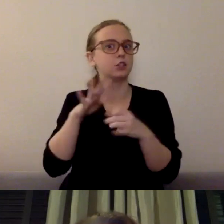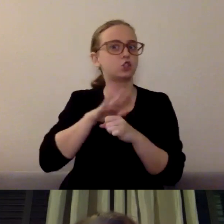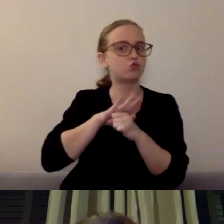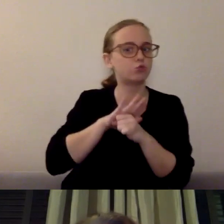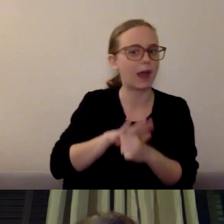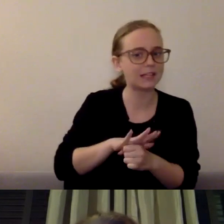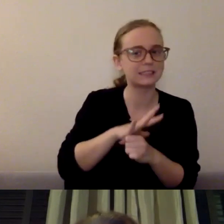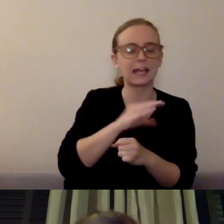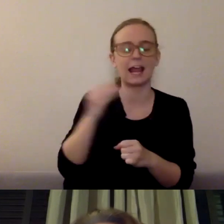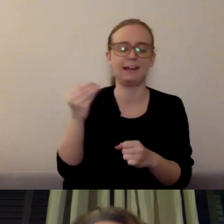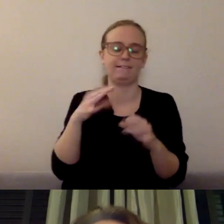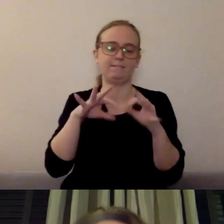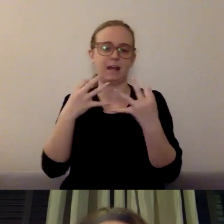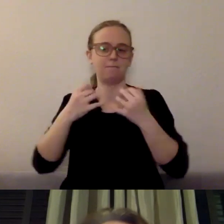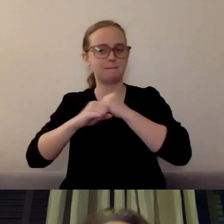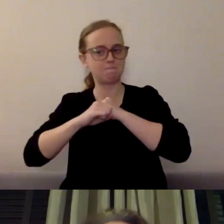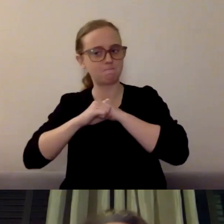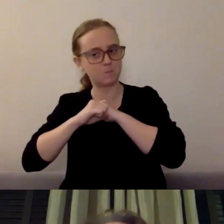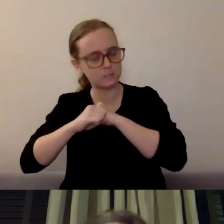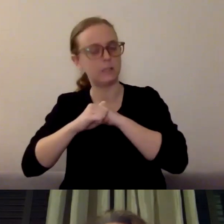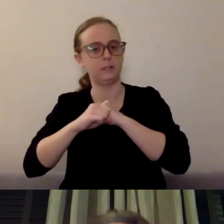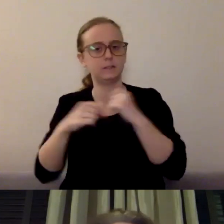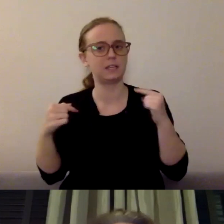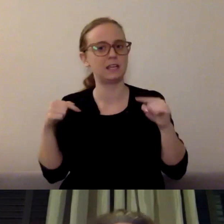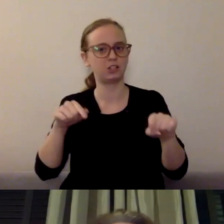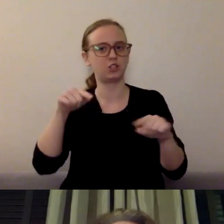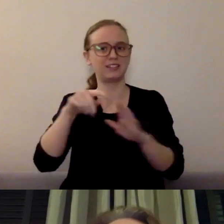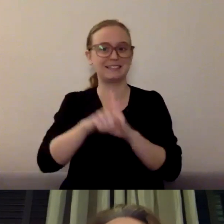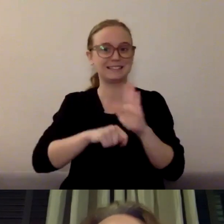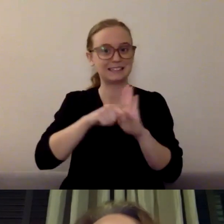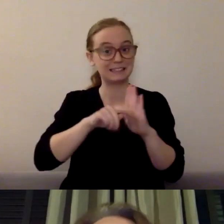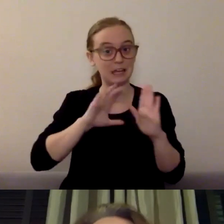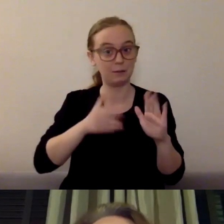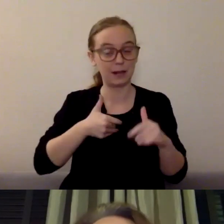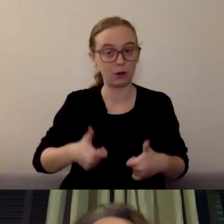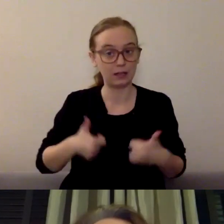during this time in our lives. I think we're all still navigating what this feels like